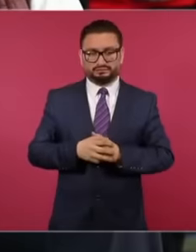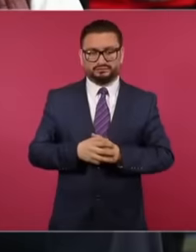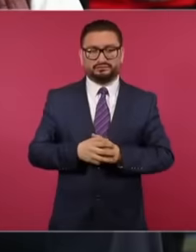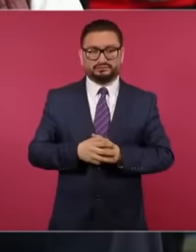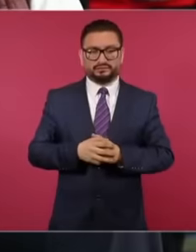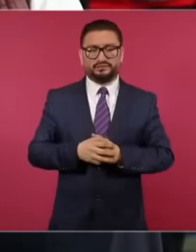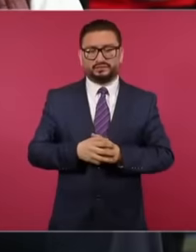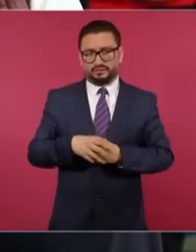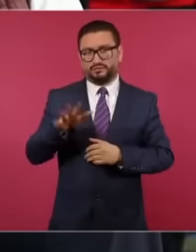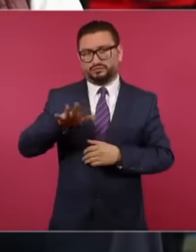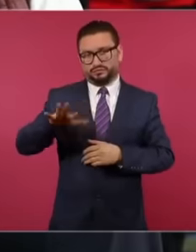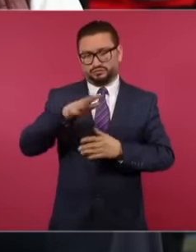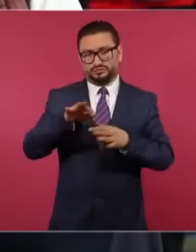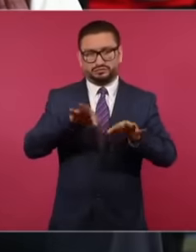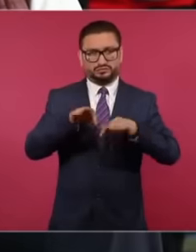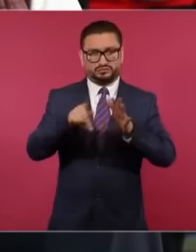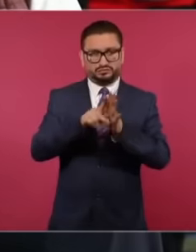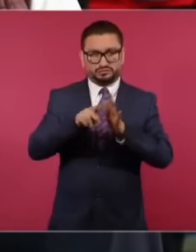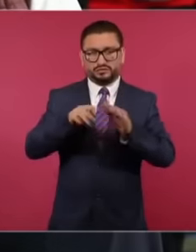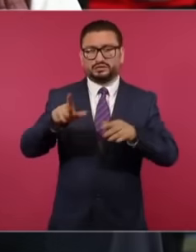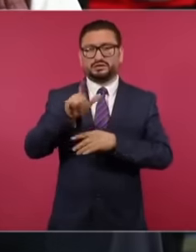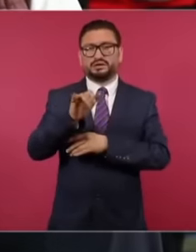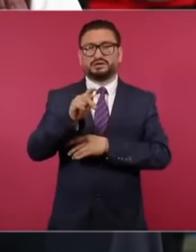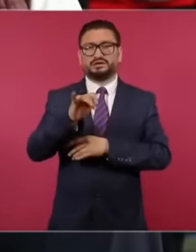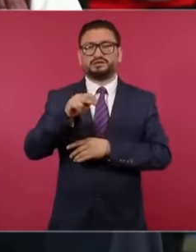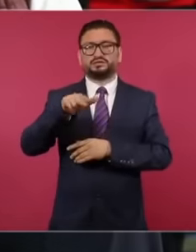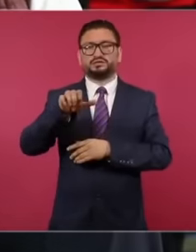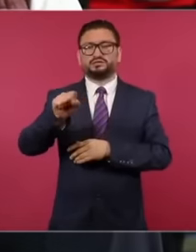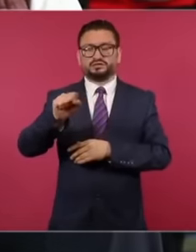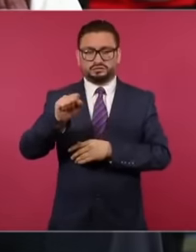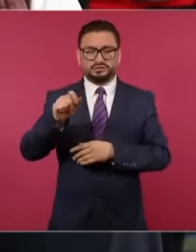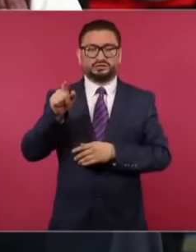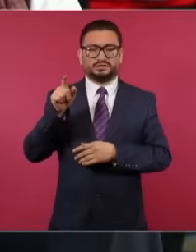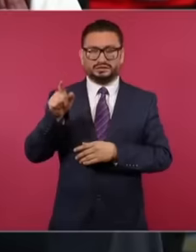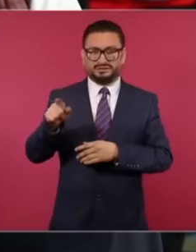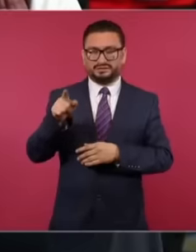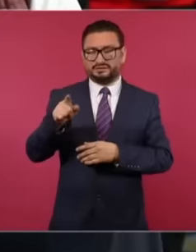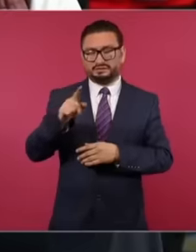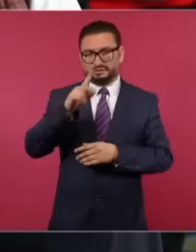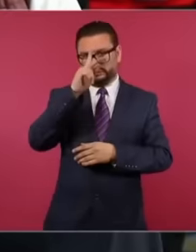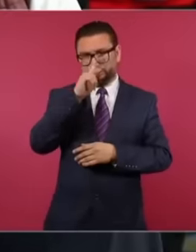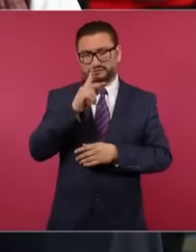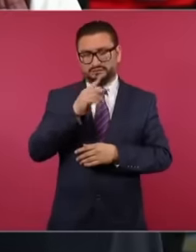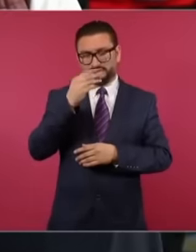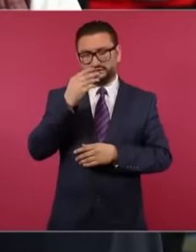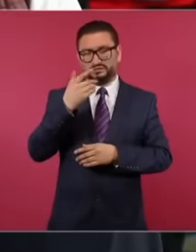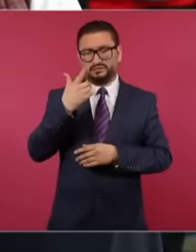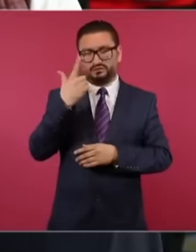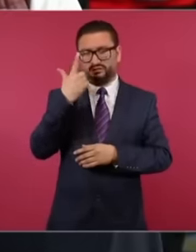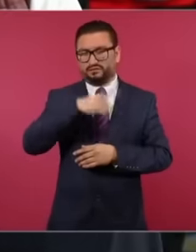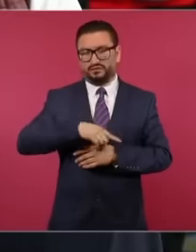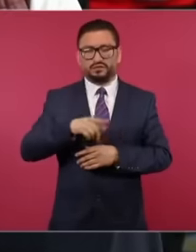of this Latin media outlet, which, as I said, has the dishonorable honor of being one of